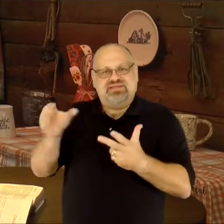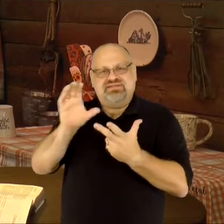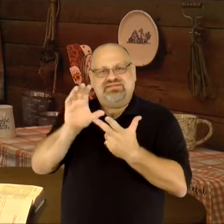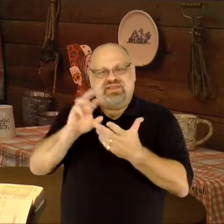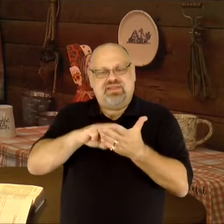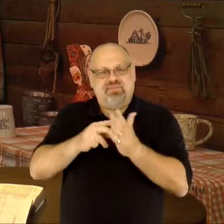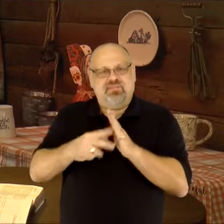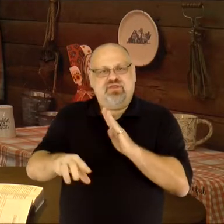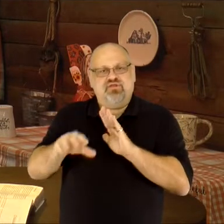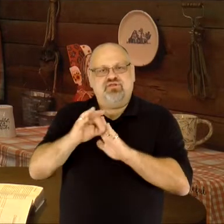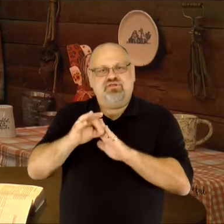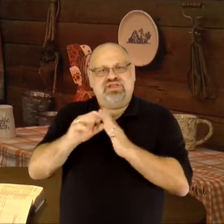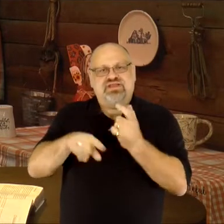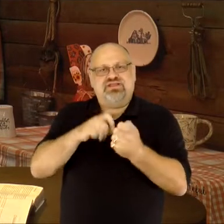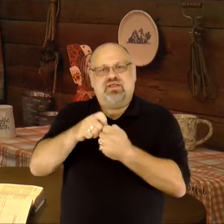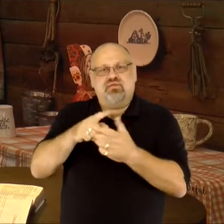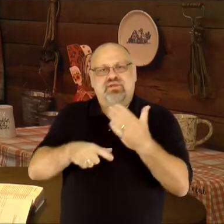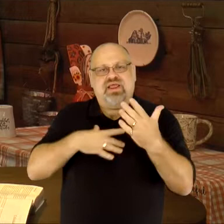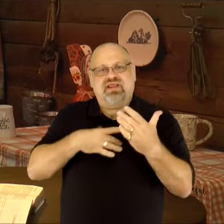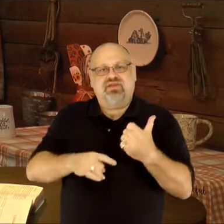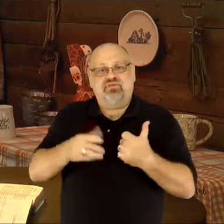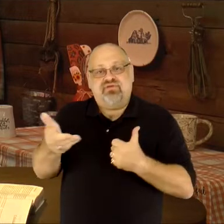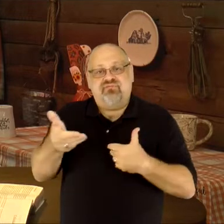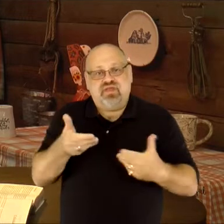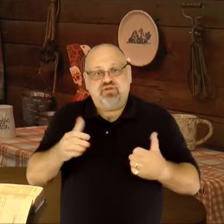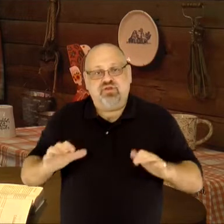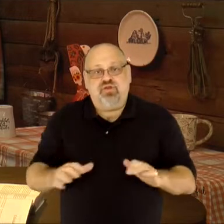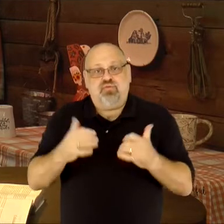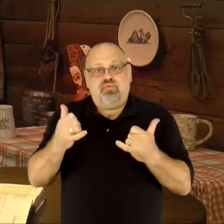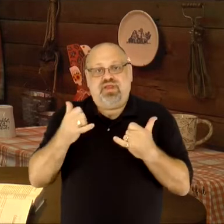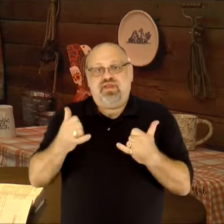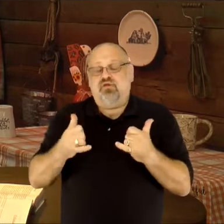And, the letter "C" stands for "choose," and that's exactly what I'd like to invite you to do